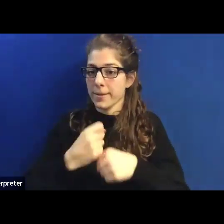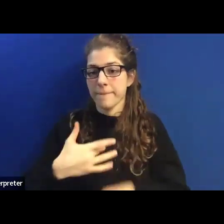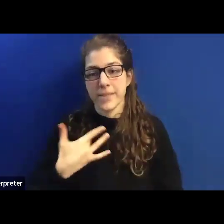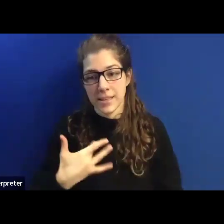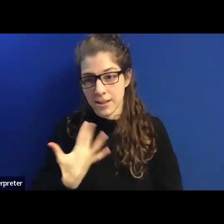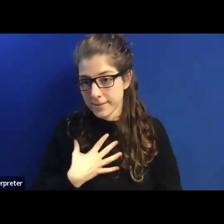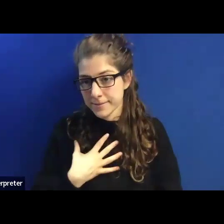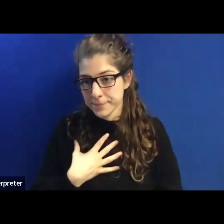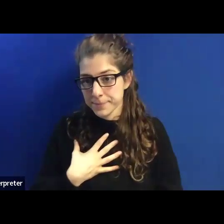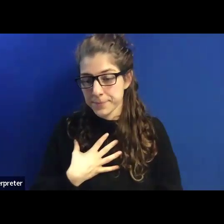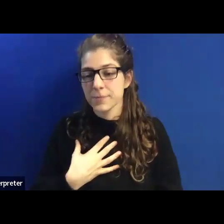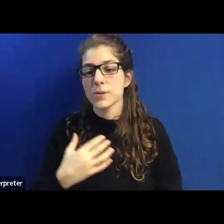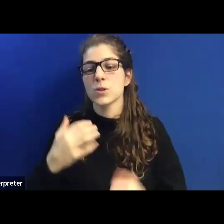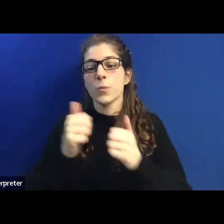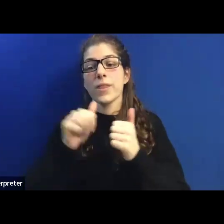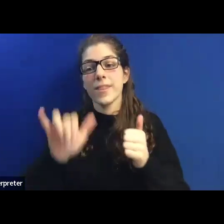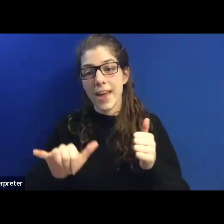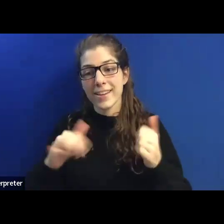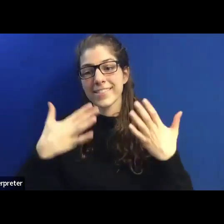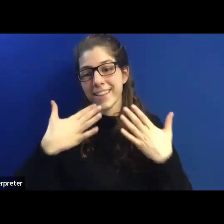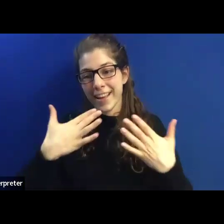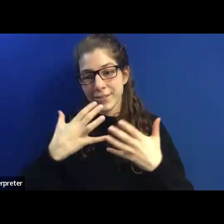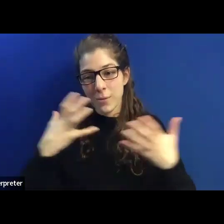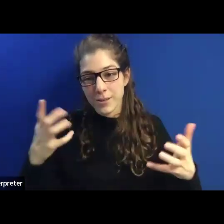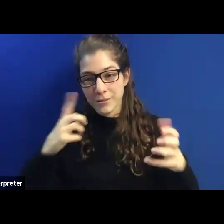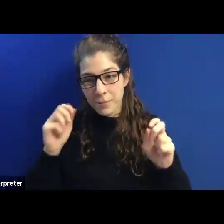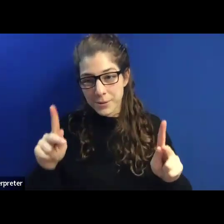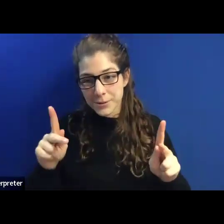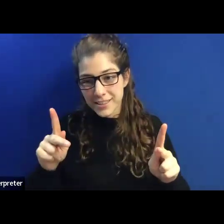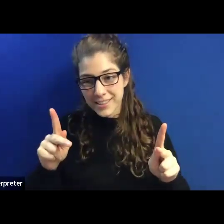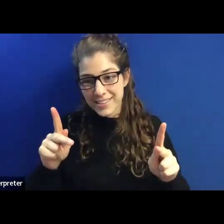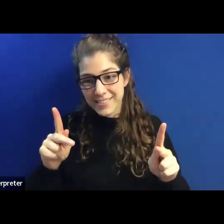So with that, thank you for this opportunity.